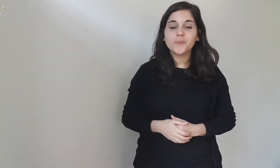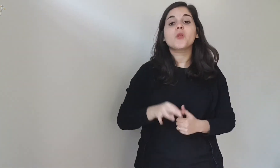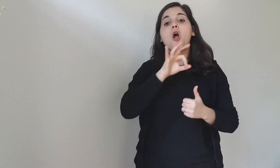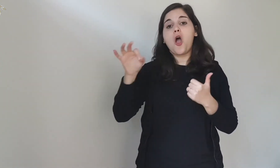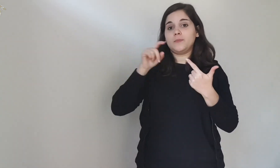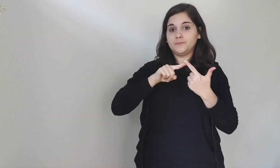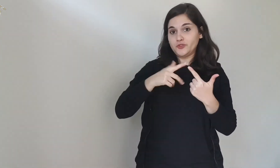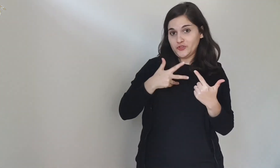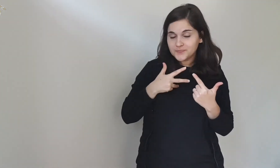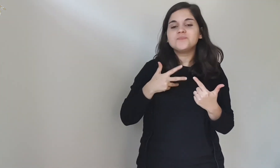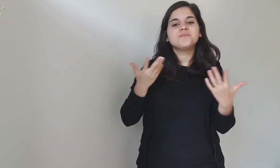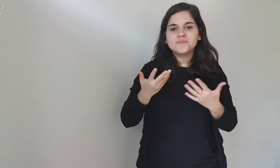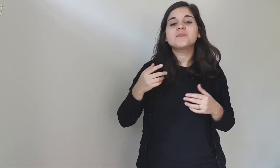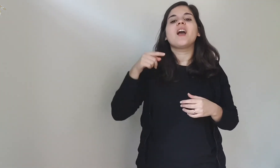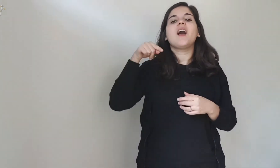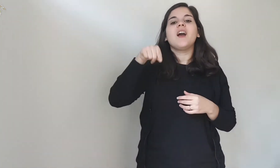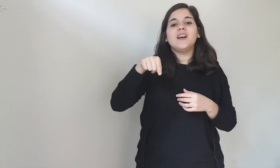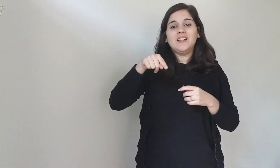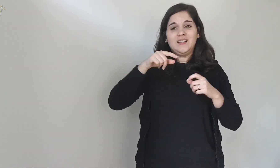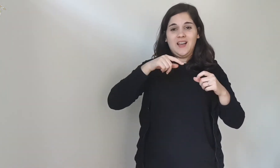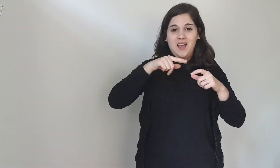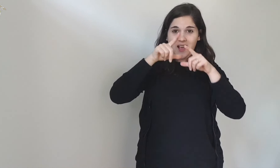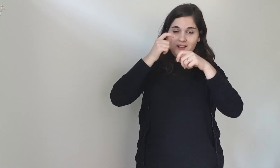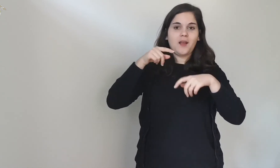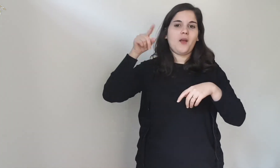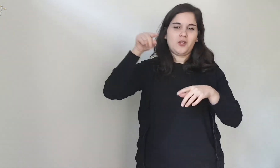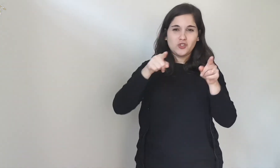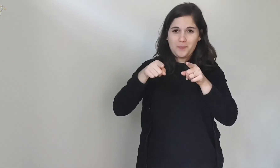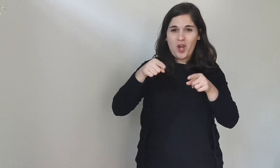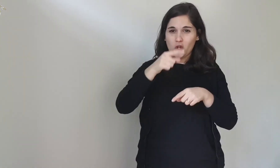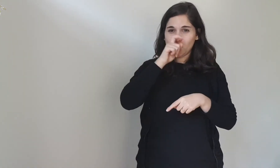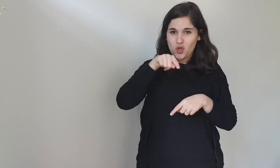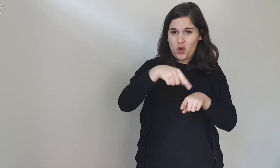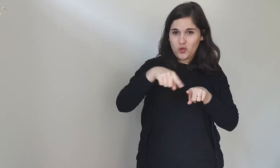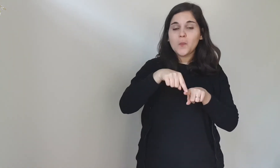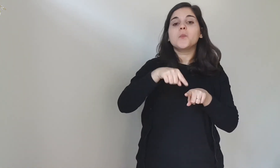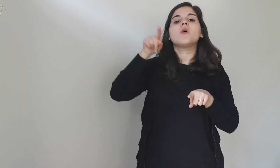or there are those who say that on this day